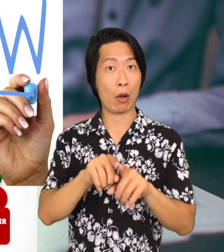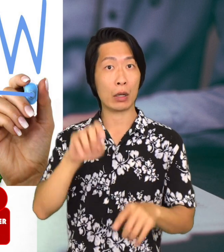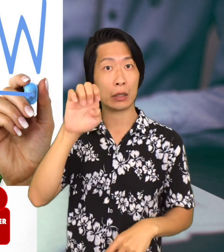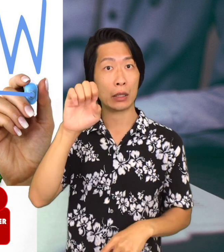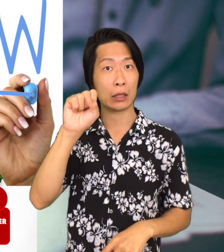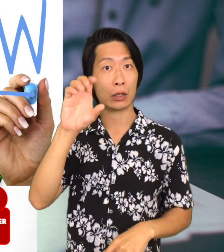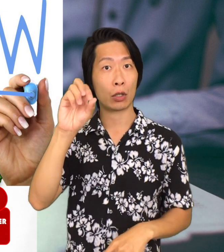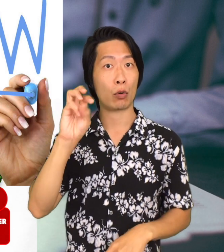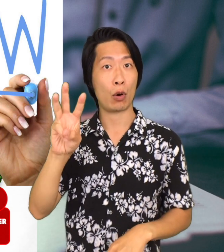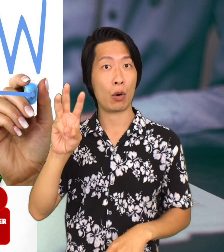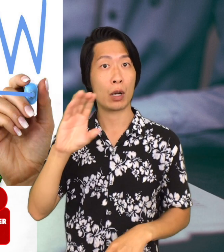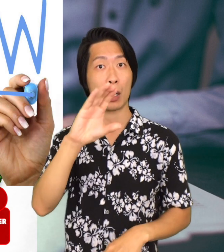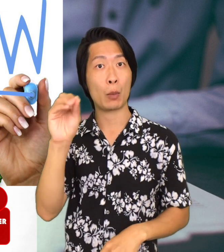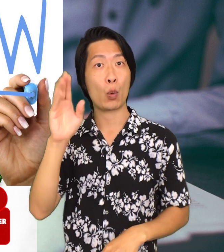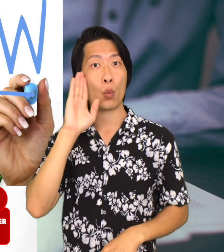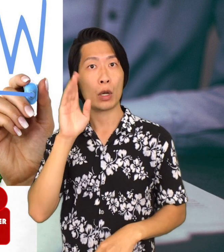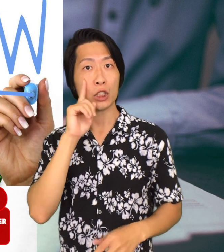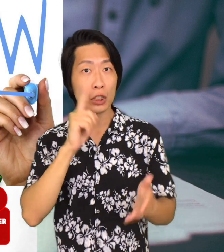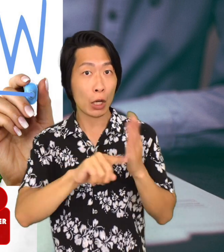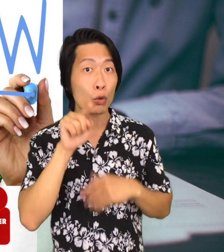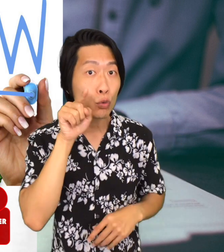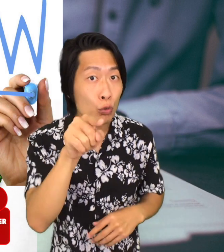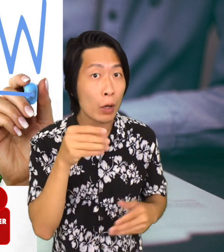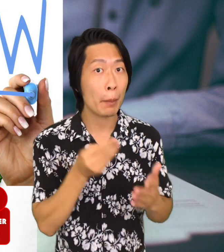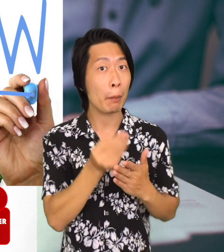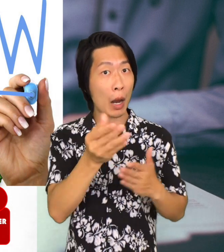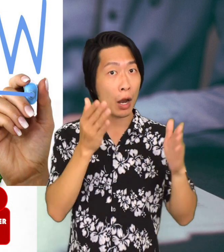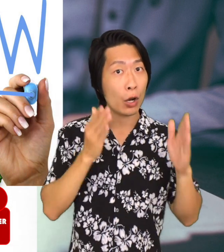the buyer and make sure you have the money